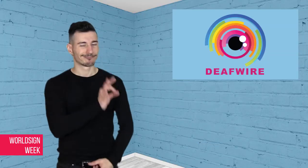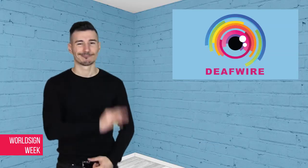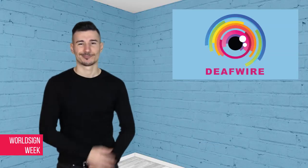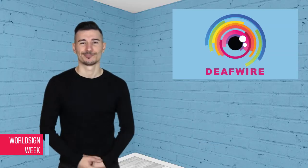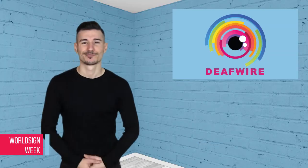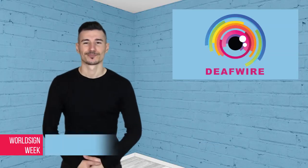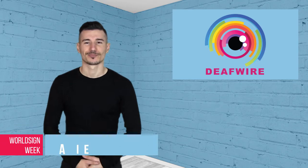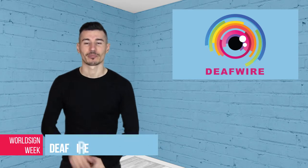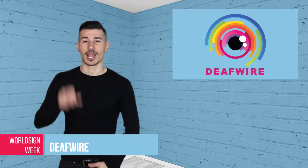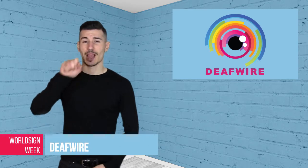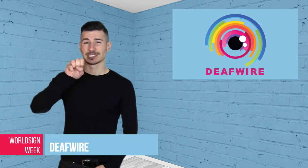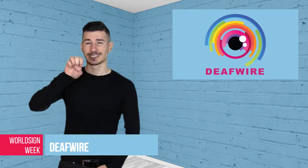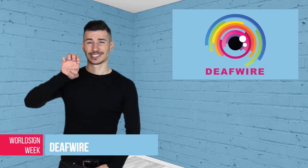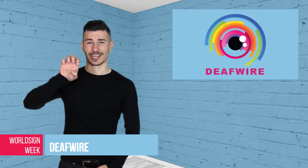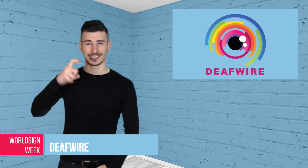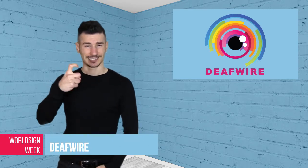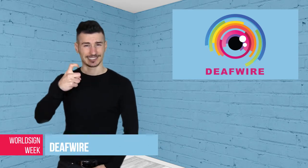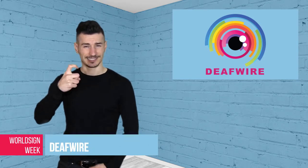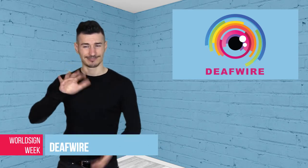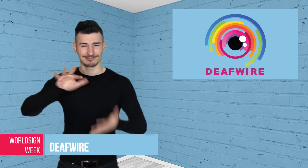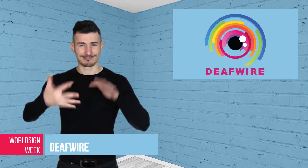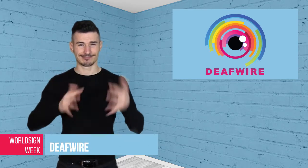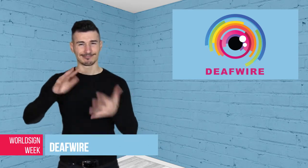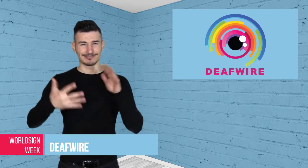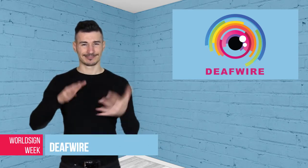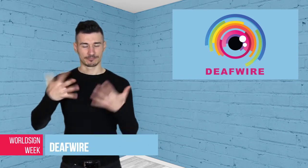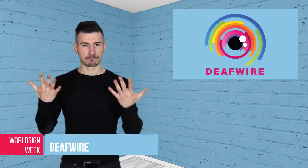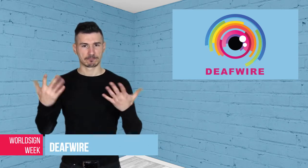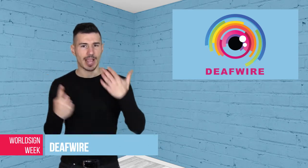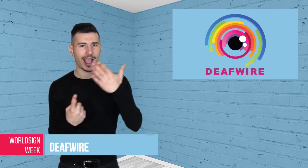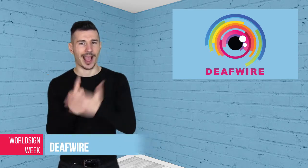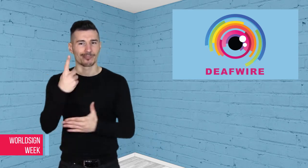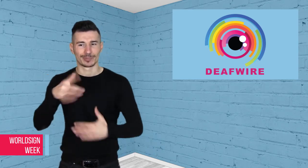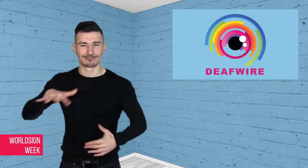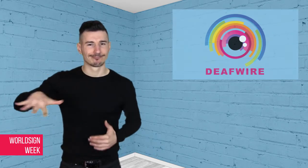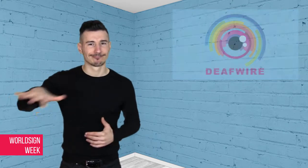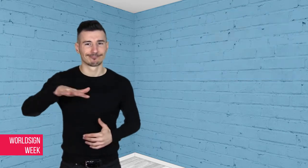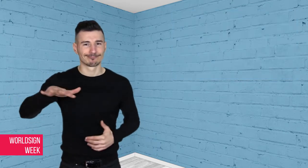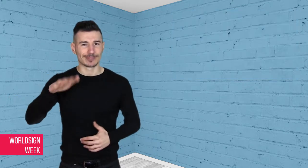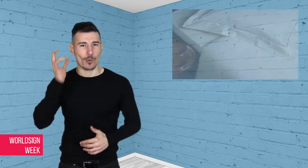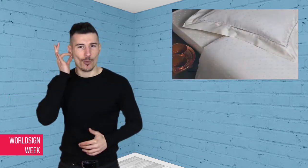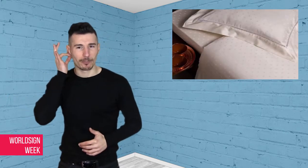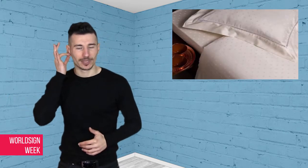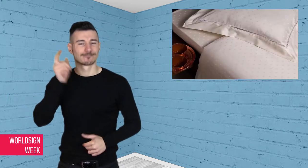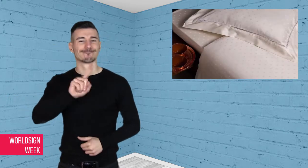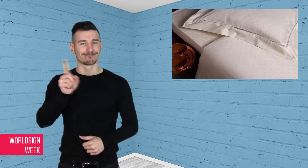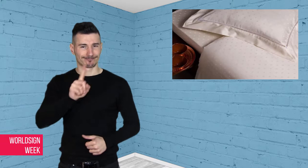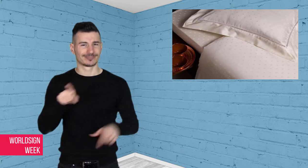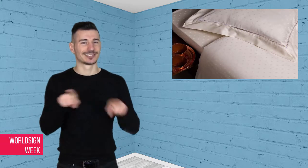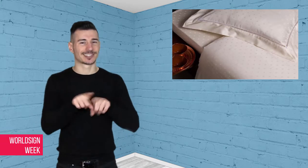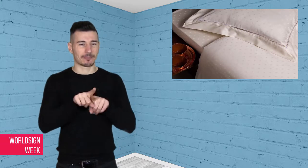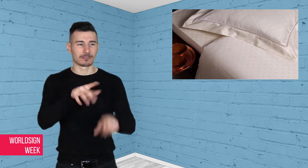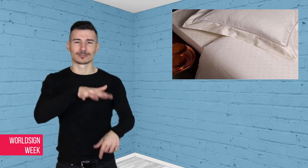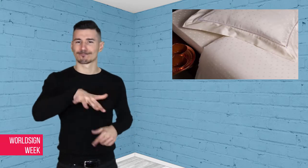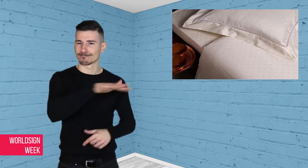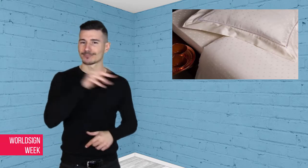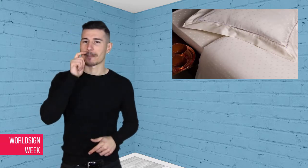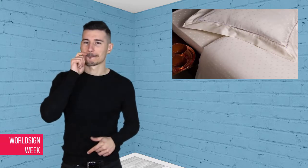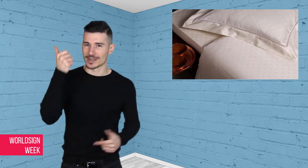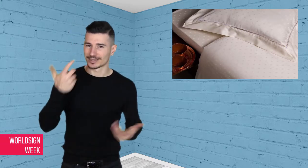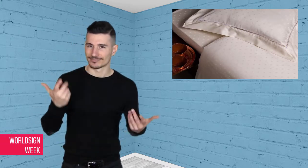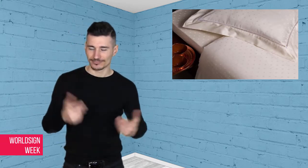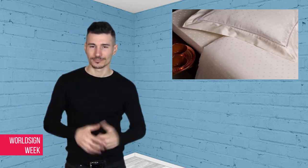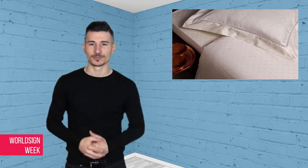Alessio: Sexual assault can happen to men!